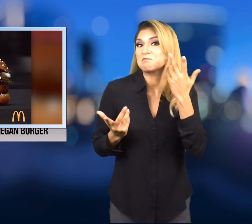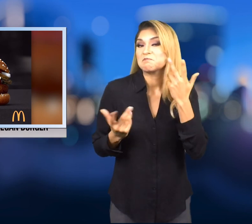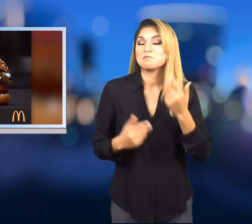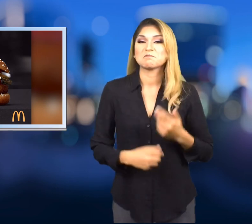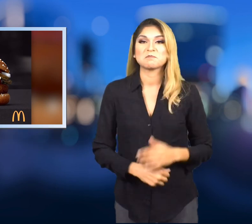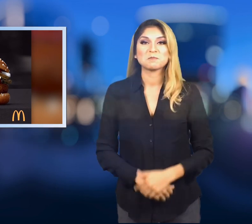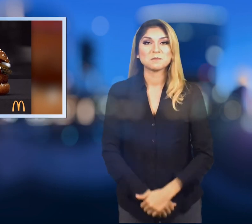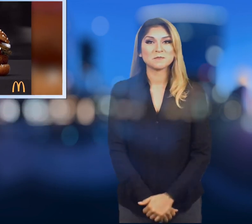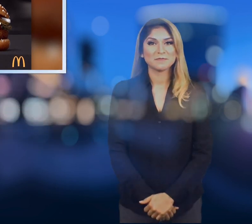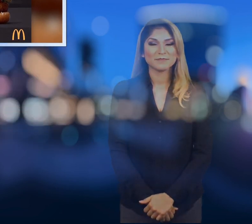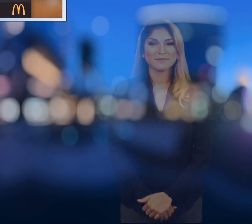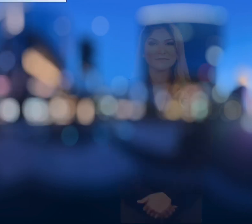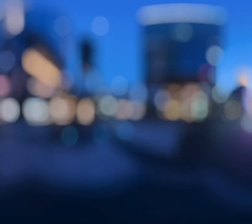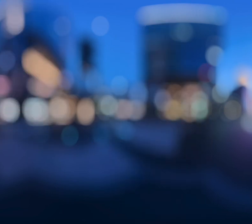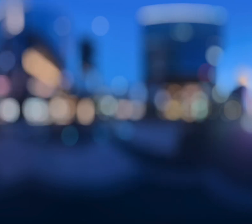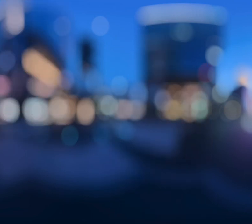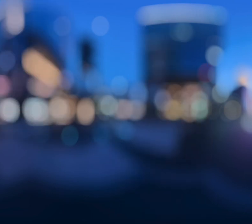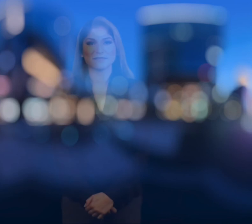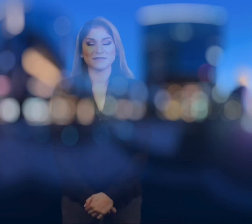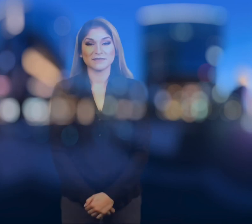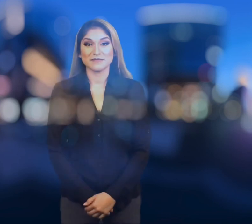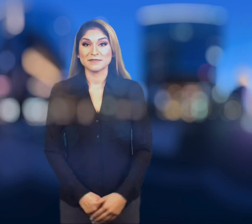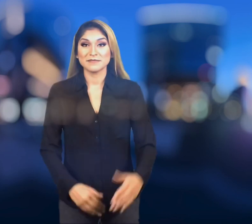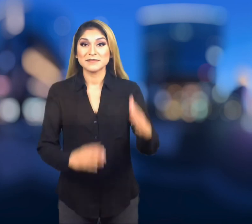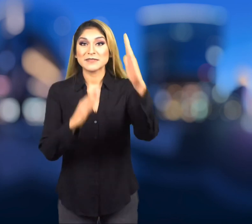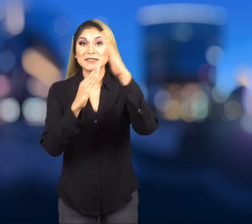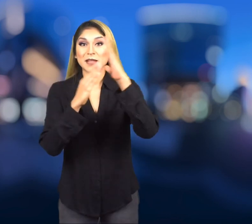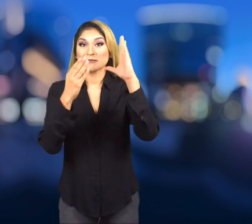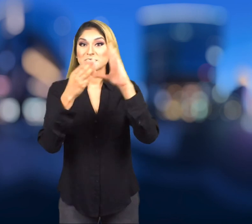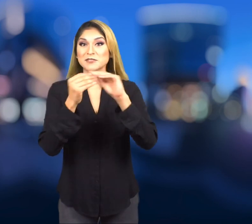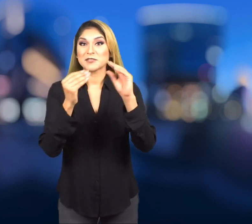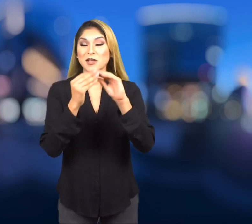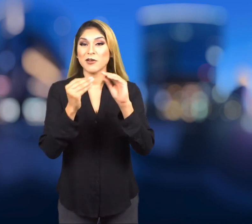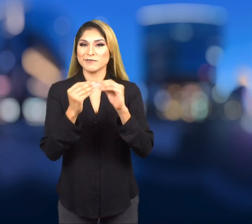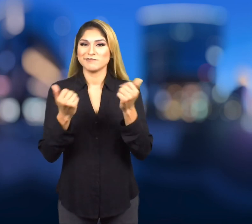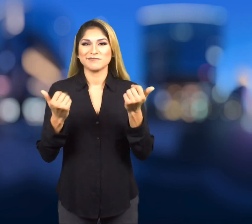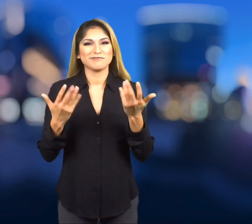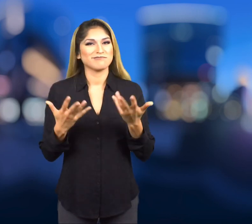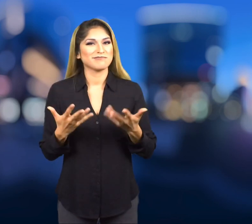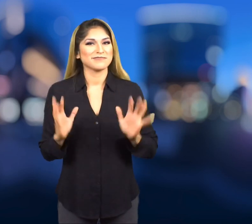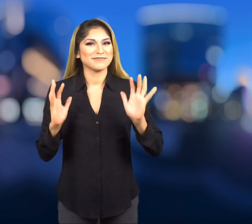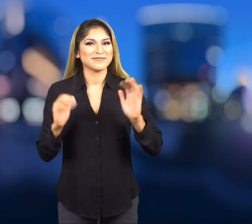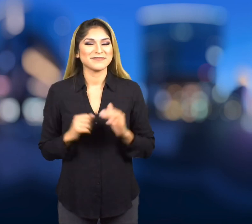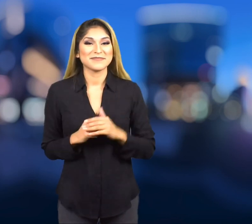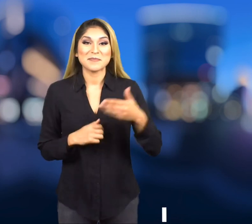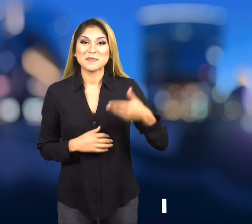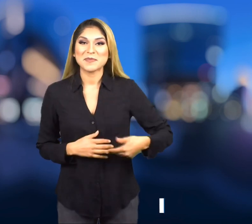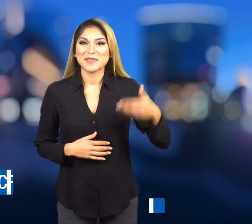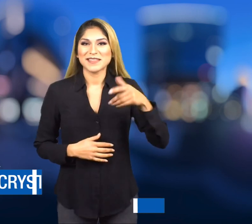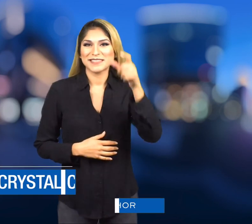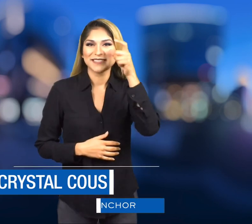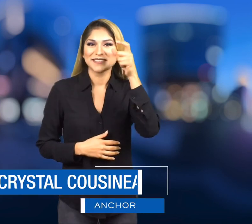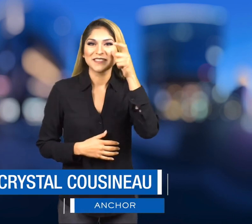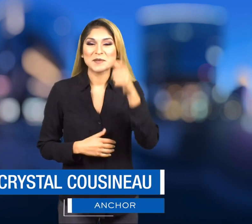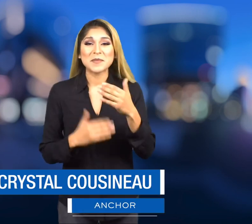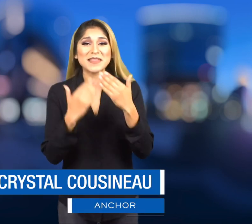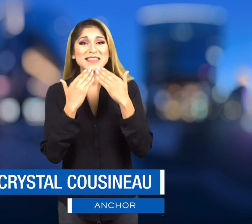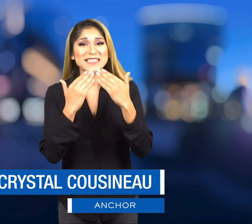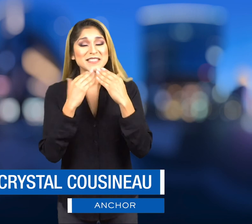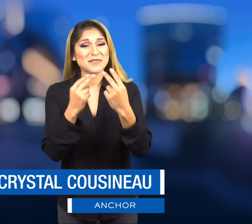And those are your top stories today. I am Crystal Cousineau. Thank you for watching